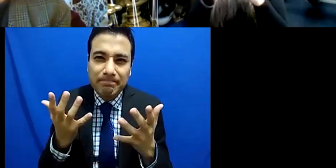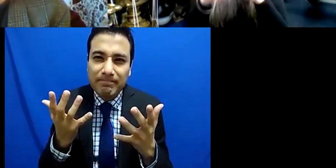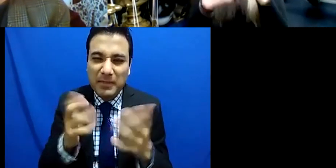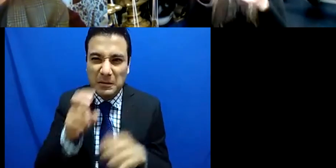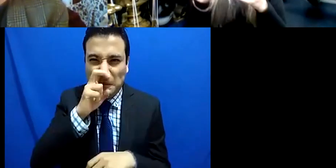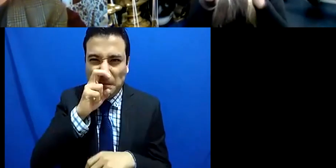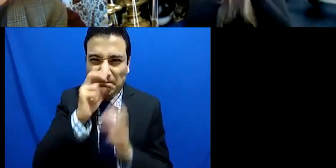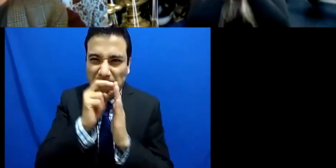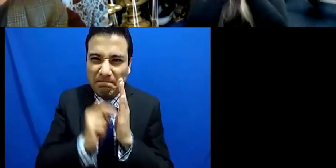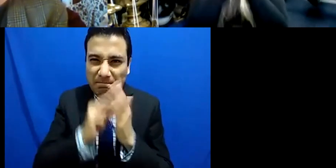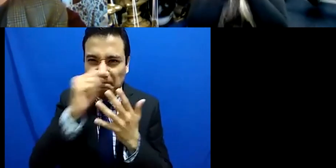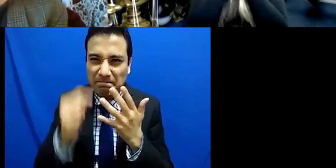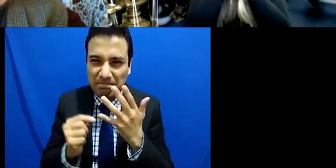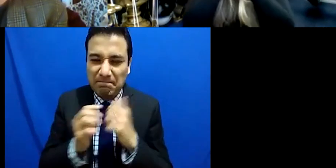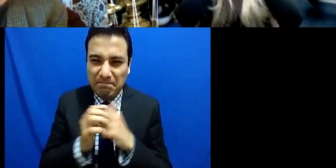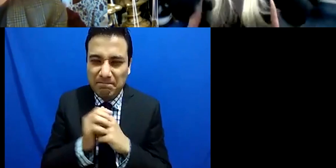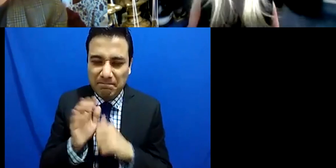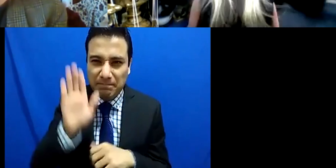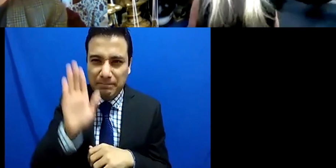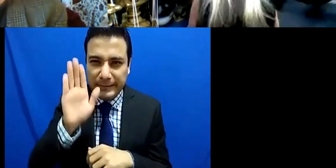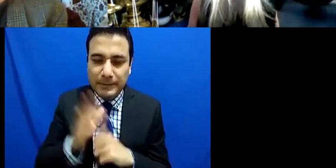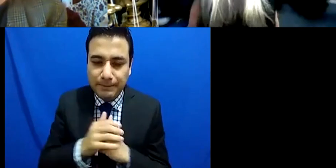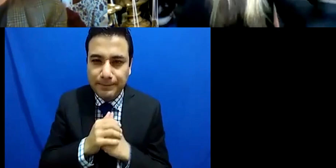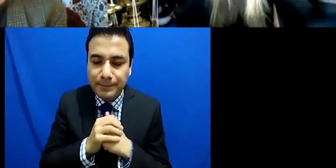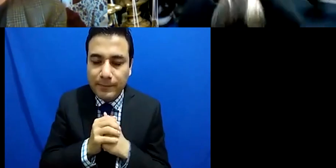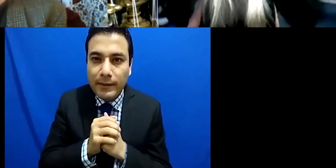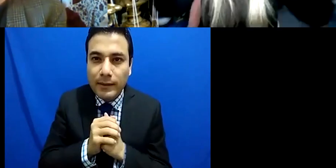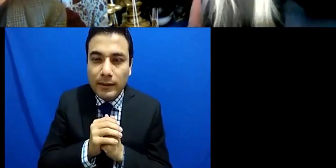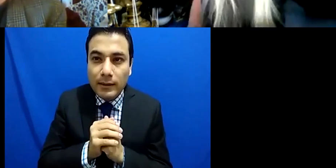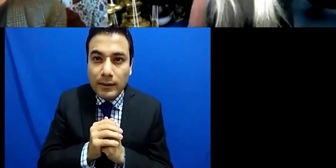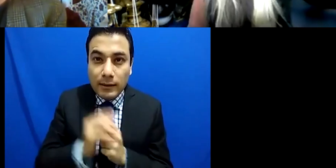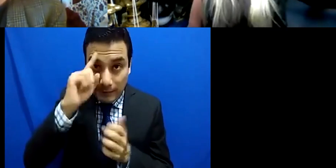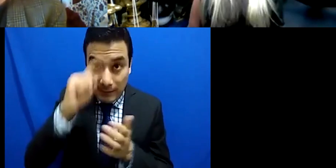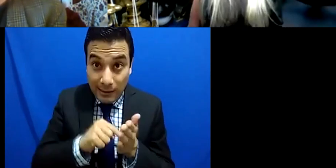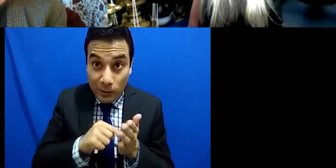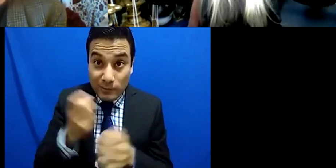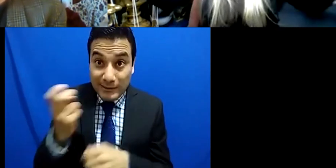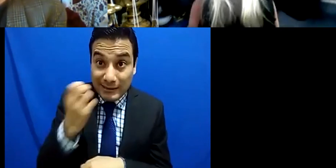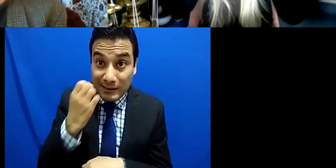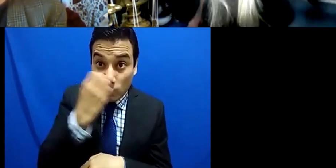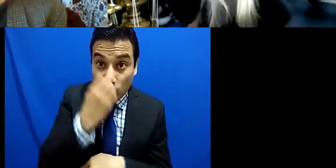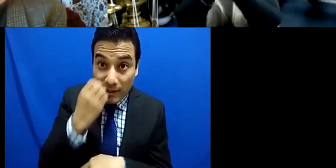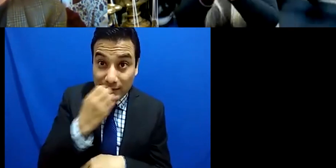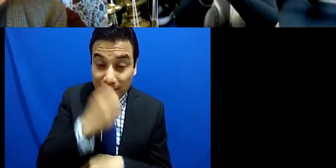further education really should be about who you know going in this direction rather than homing in